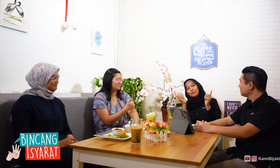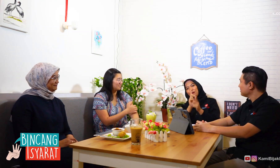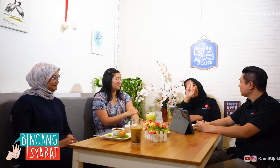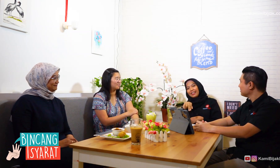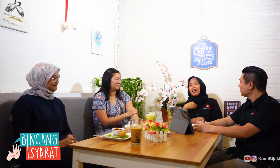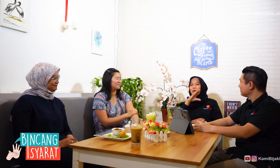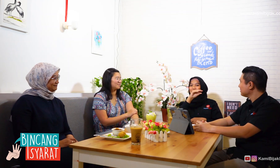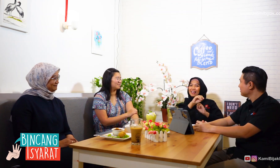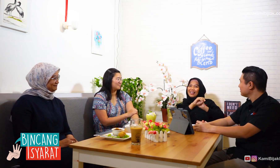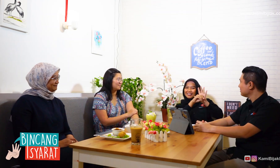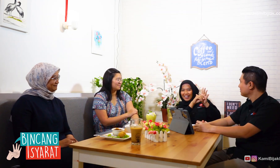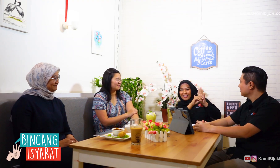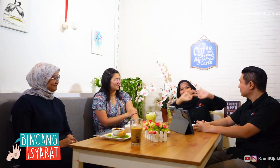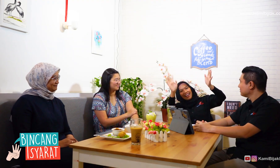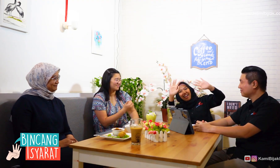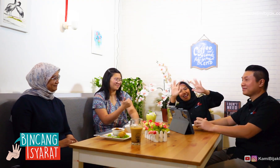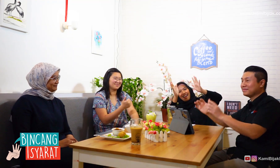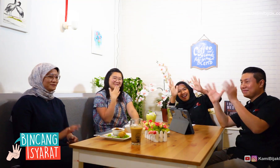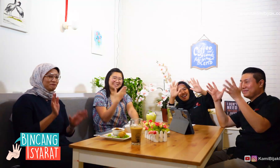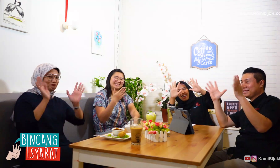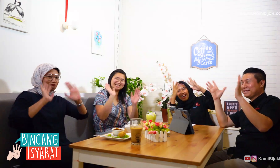See you later at the Bincang Isyarat. Thank you!